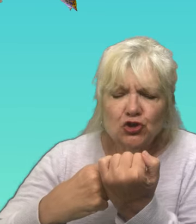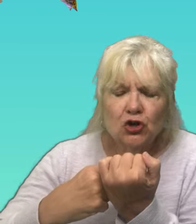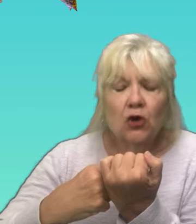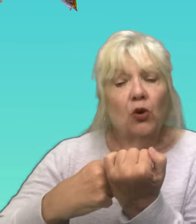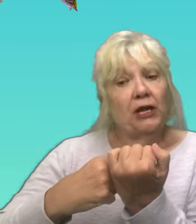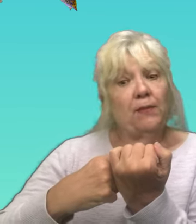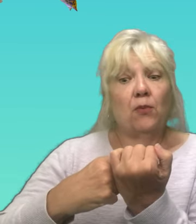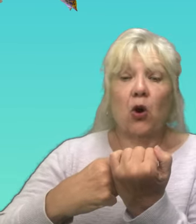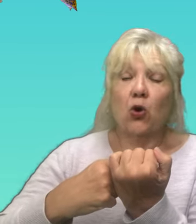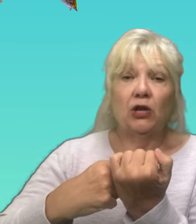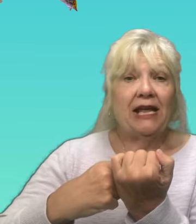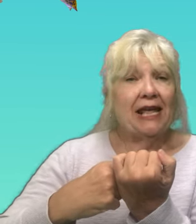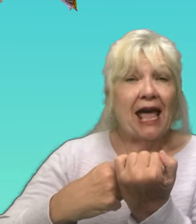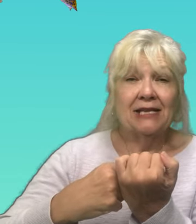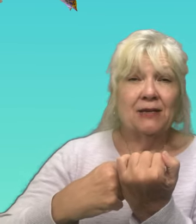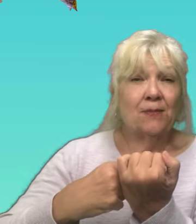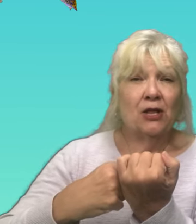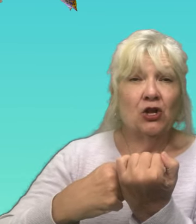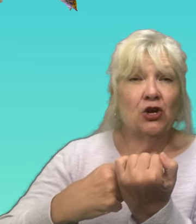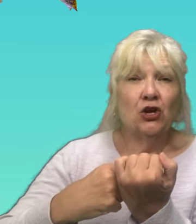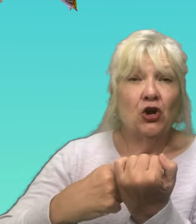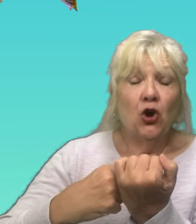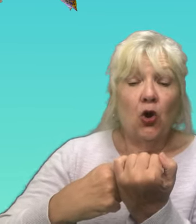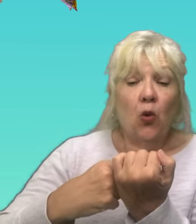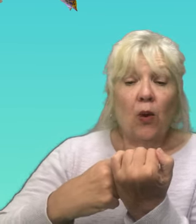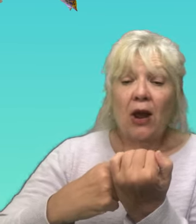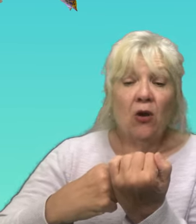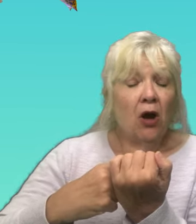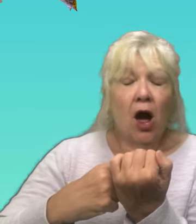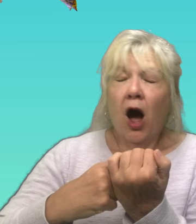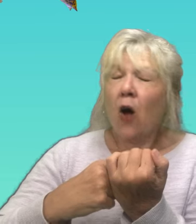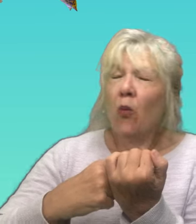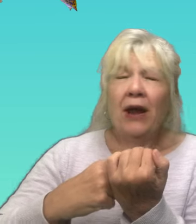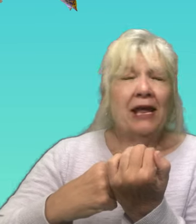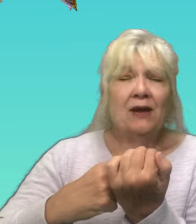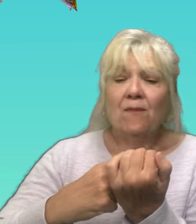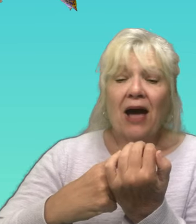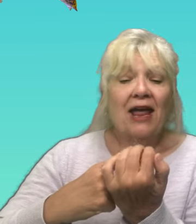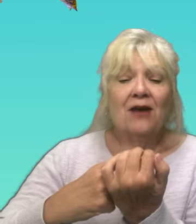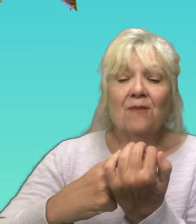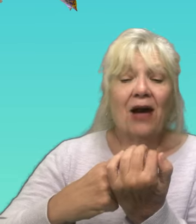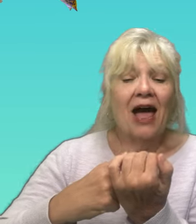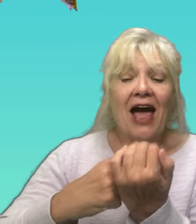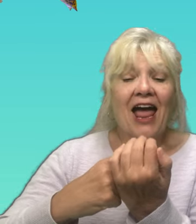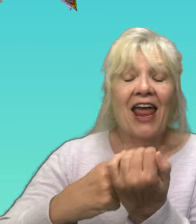Roly-Poly caterpillar awakened by and by,